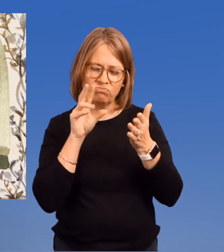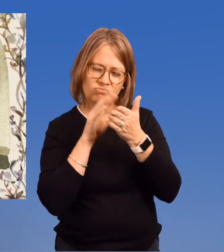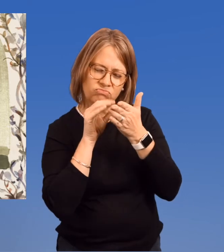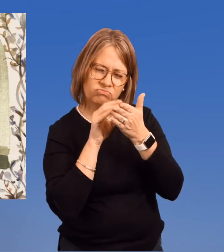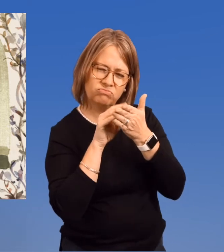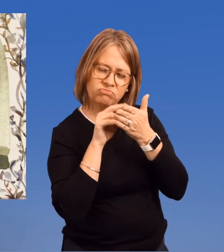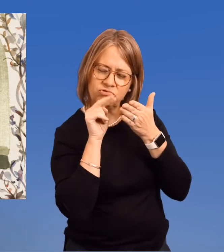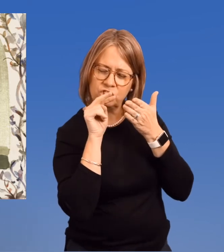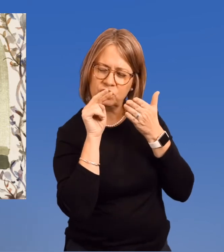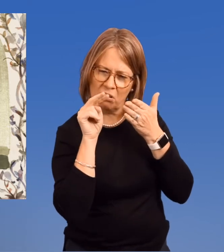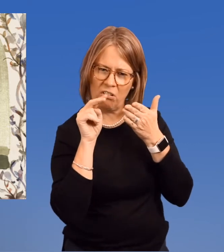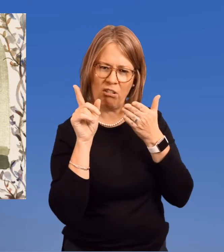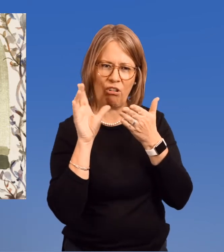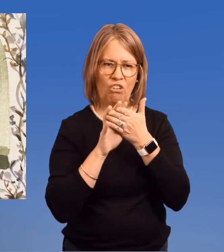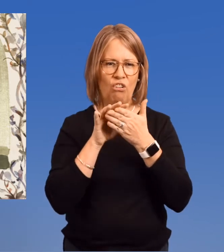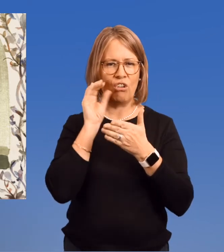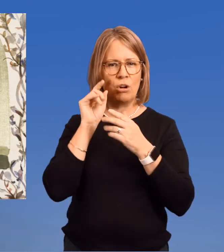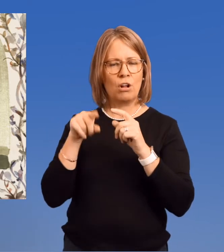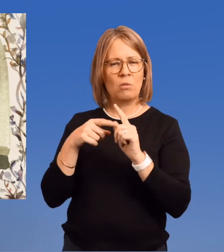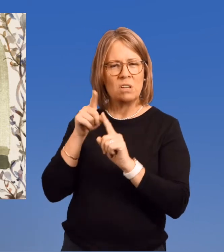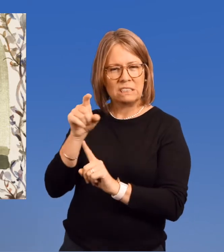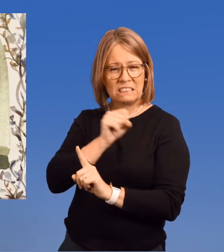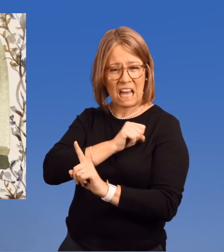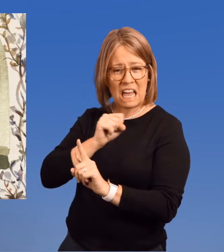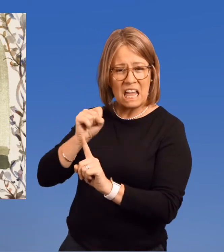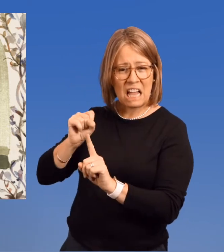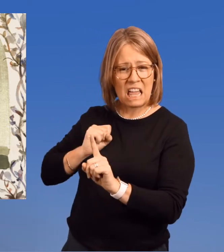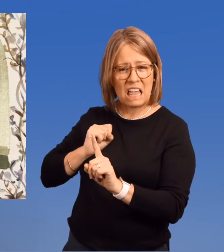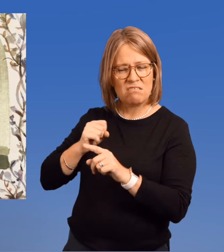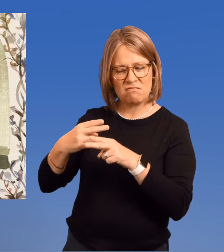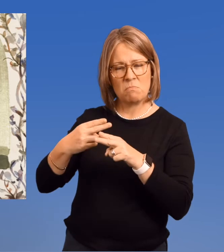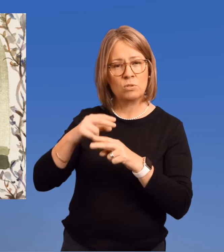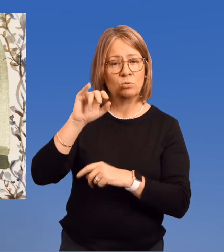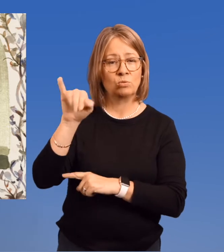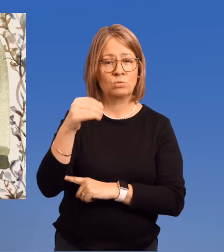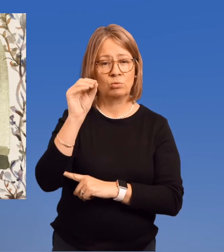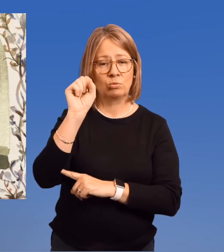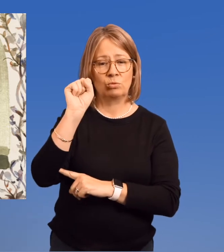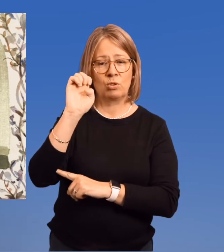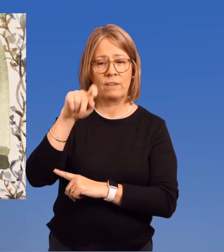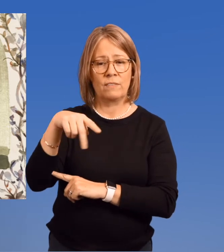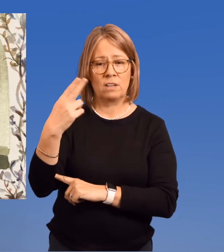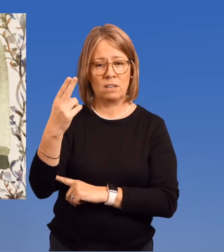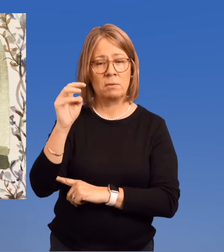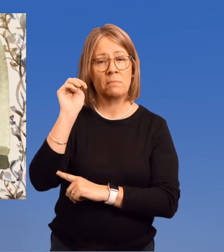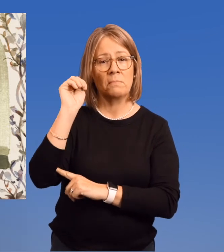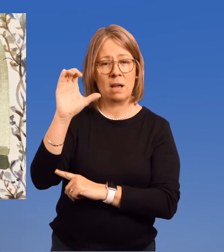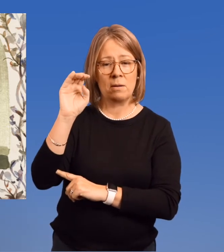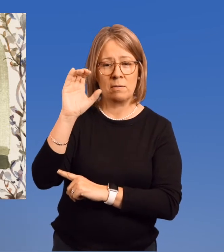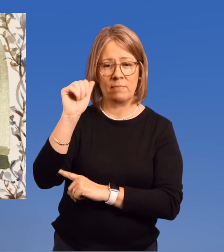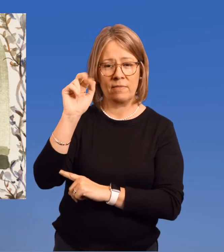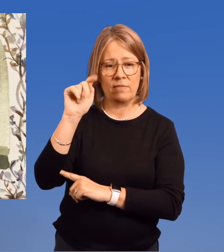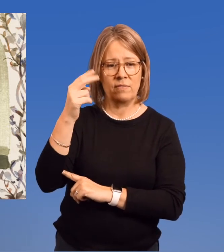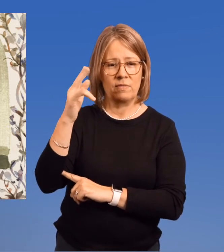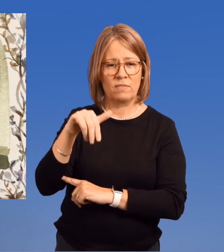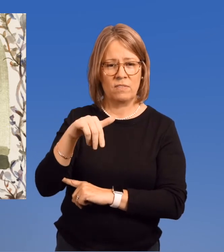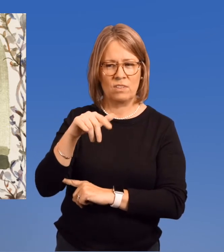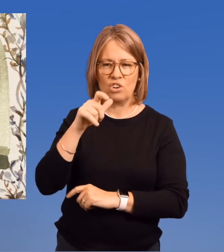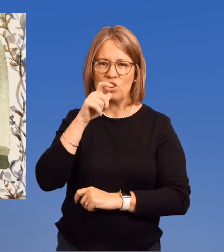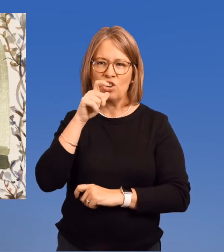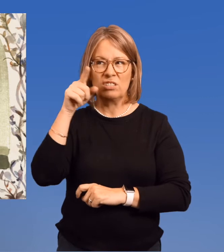She learned about a Senator named Joseph McCarthy who was trying